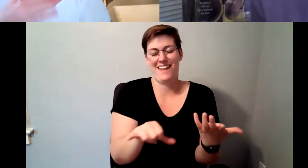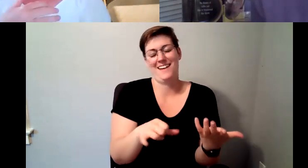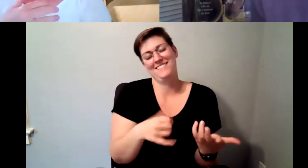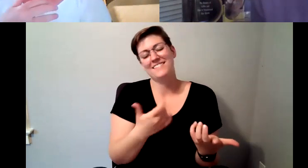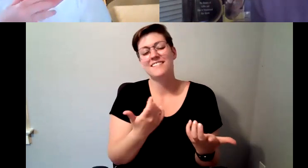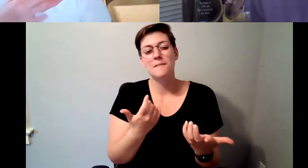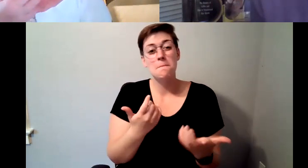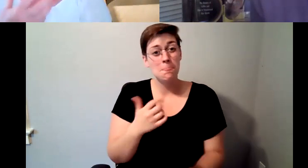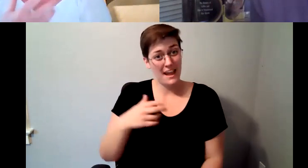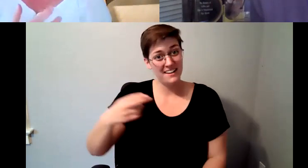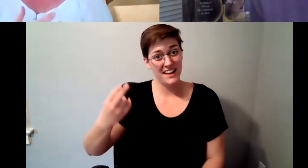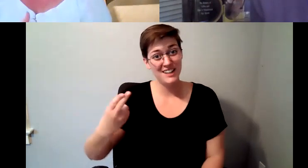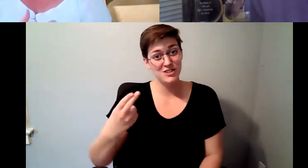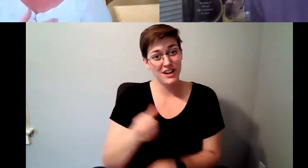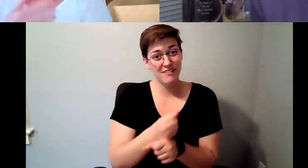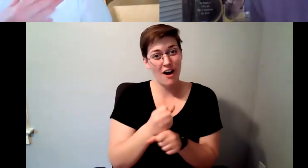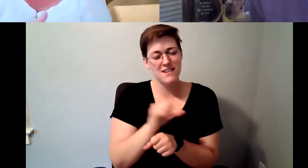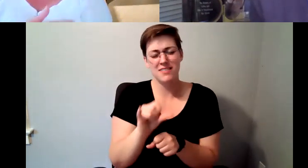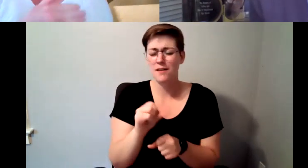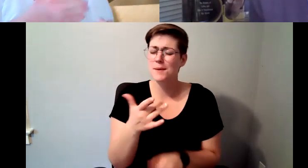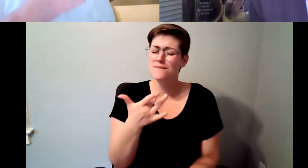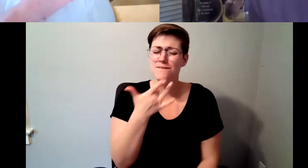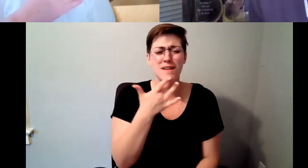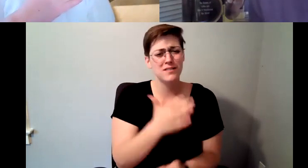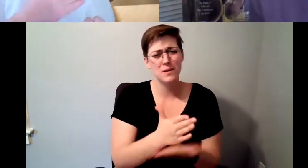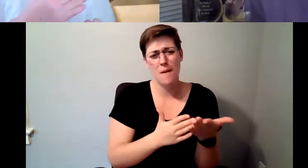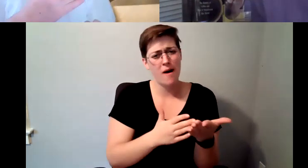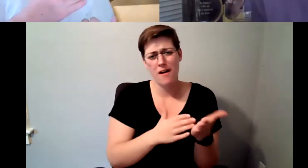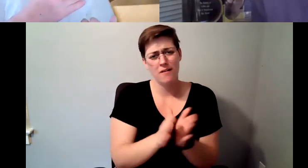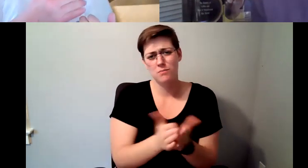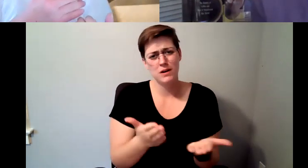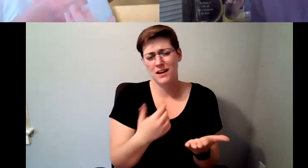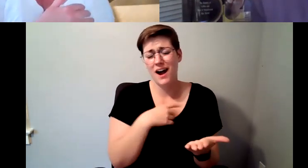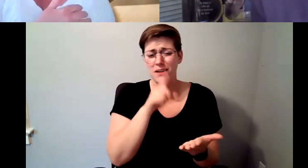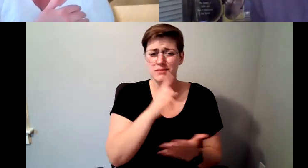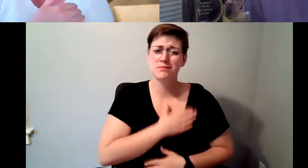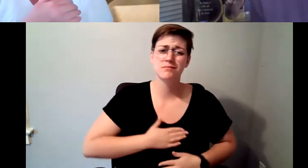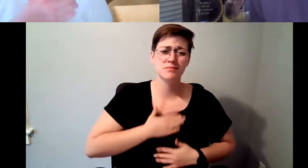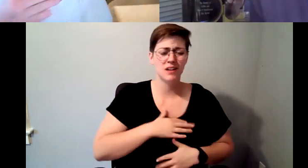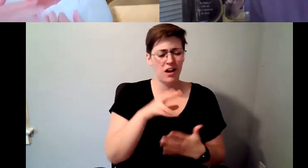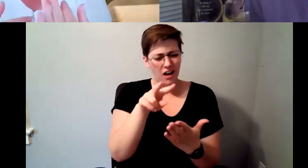was actually my favorite portion of the book I loved seeing how coffee where it started